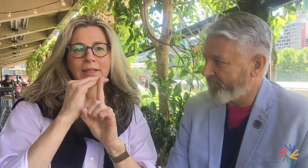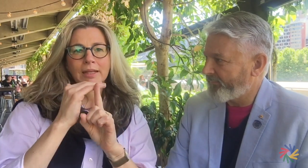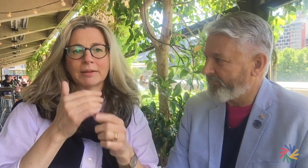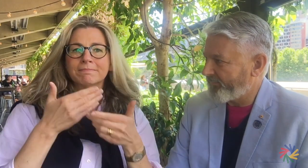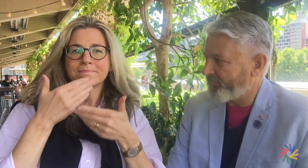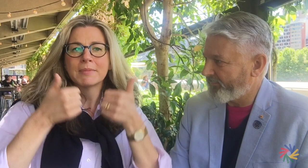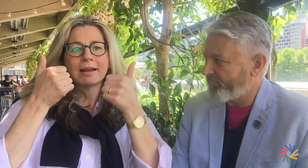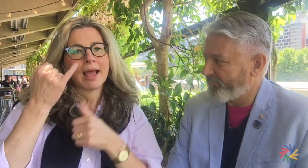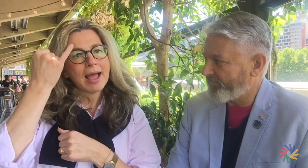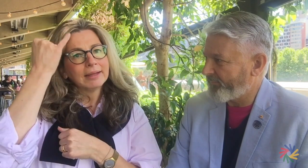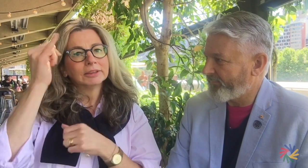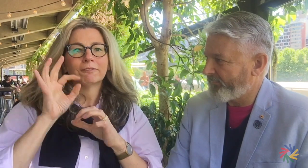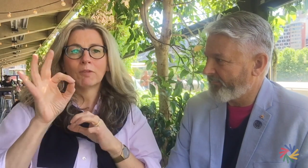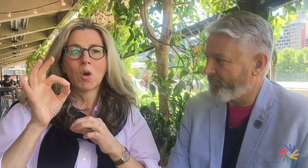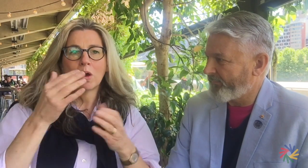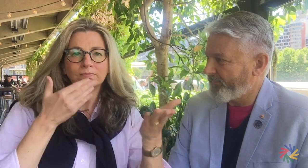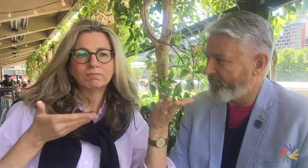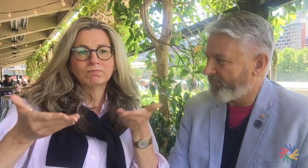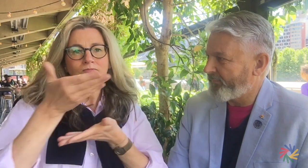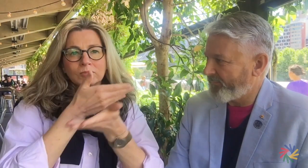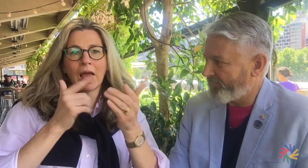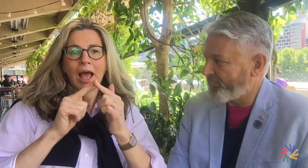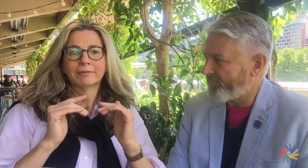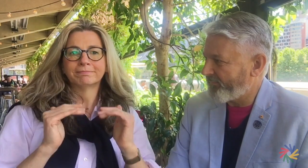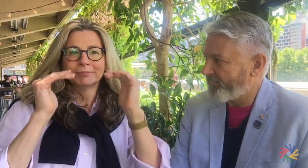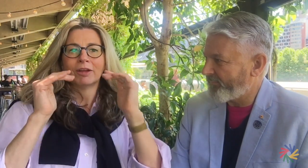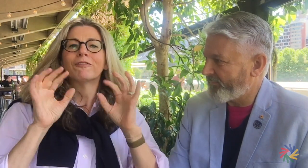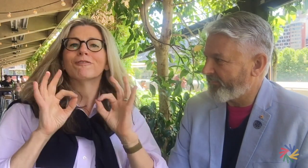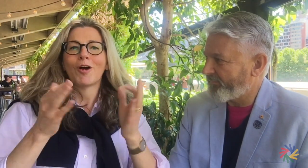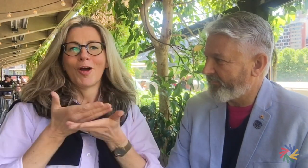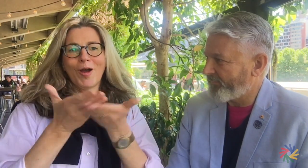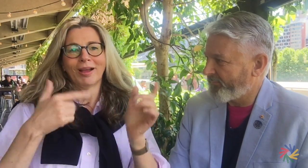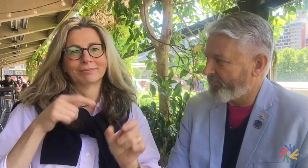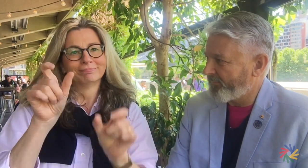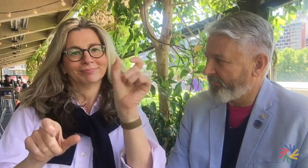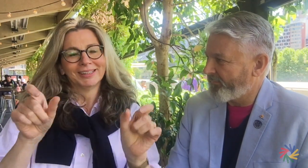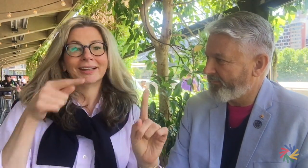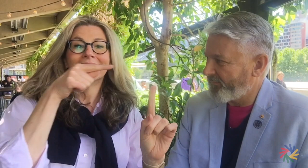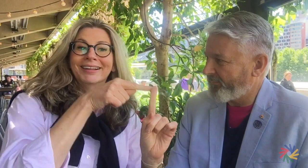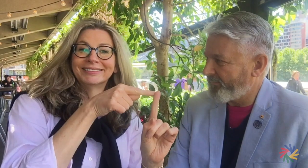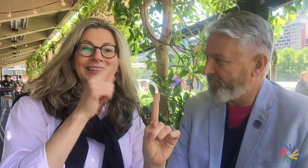new ideas and better ways of doing this can be discovered